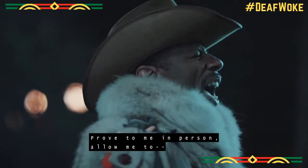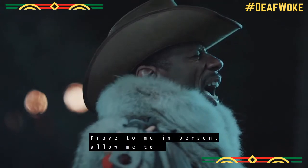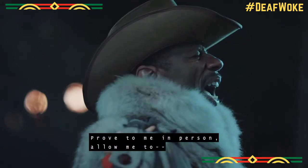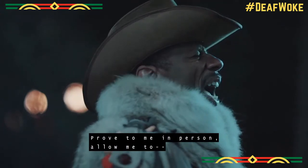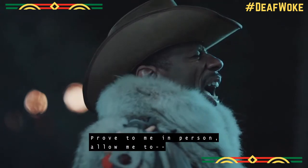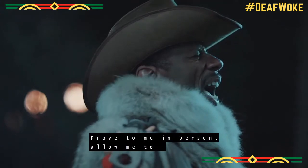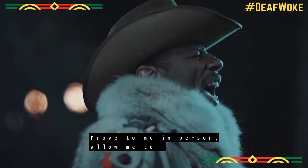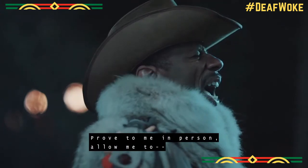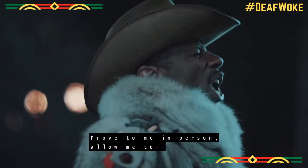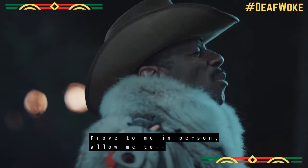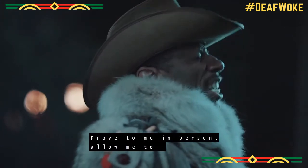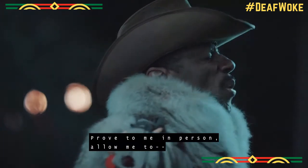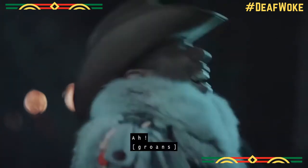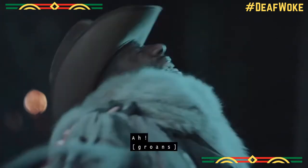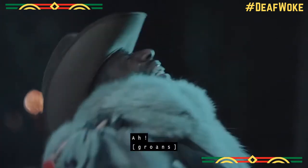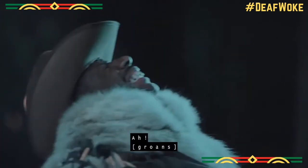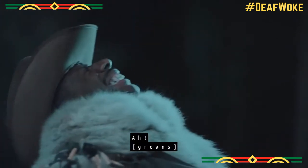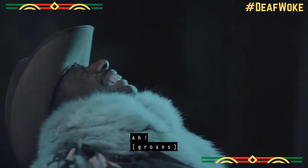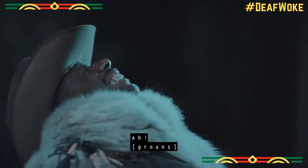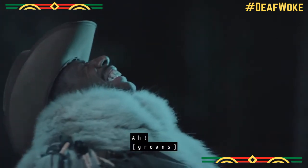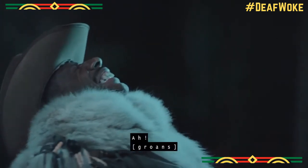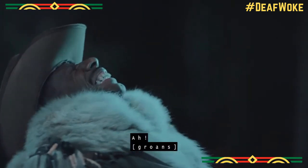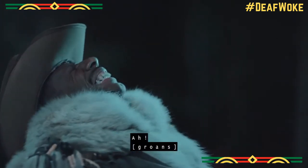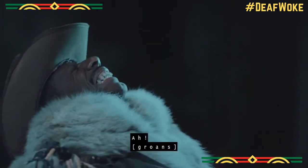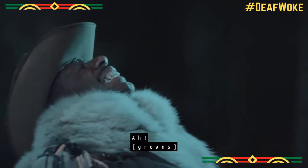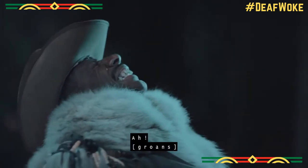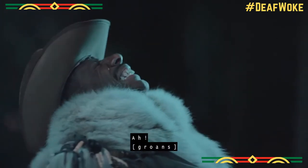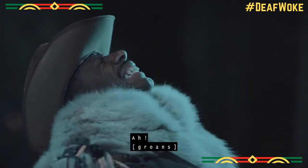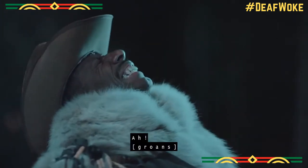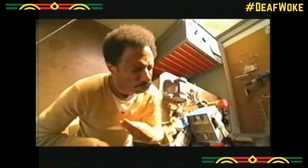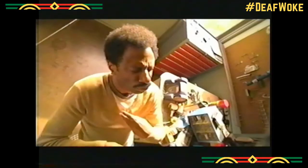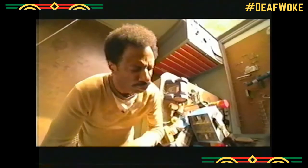Allow me to. (man groaning)